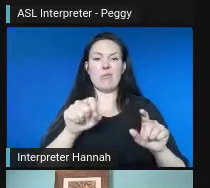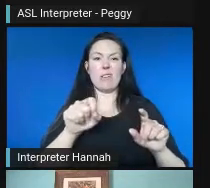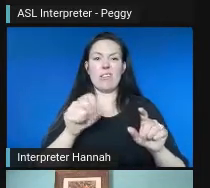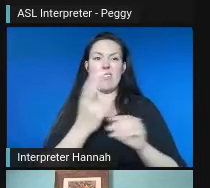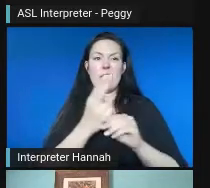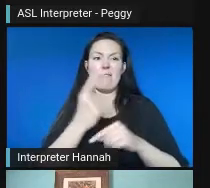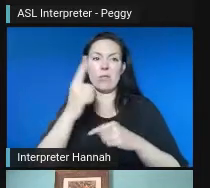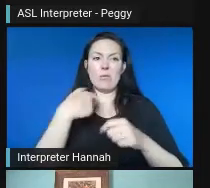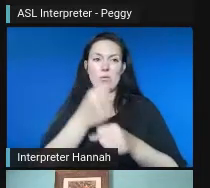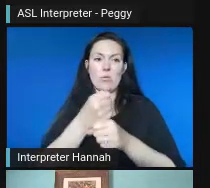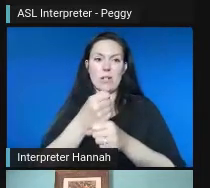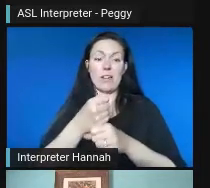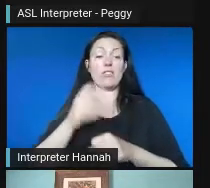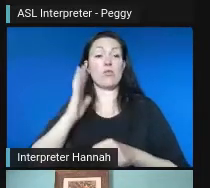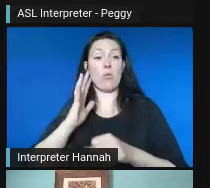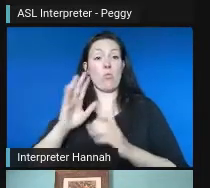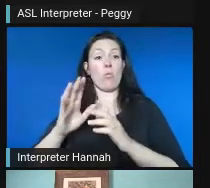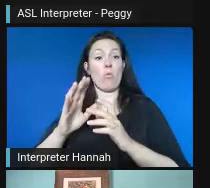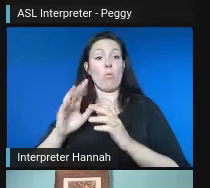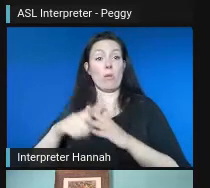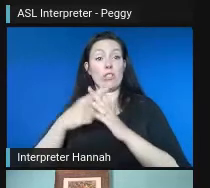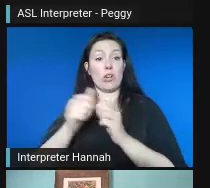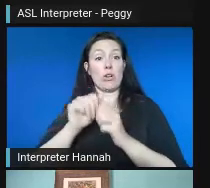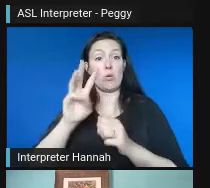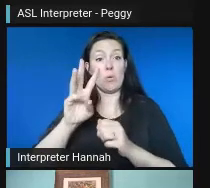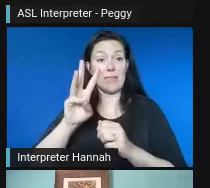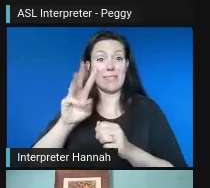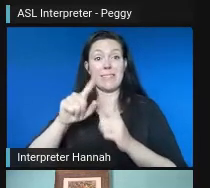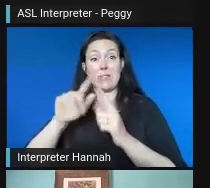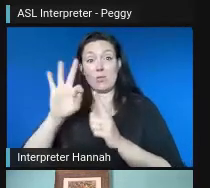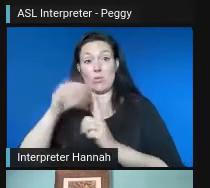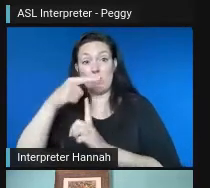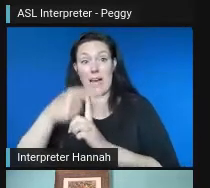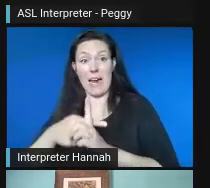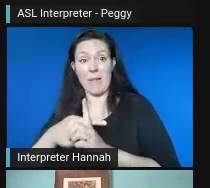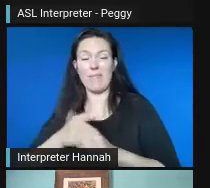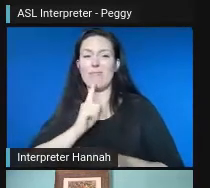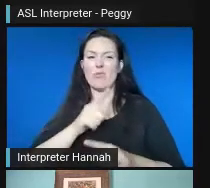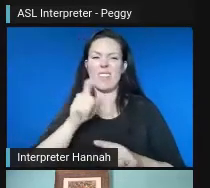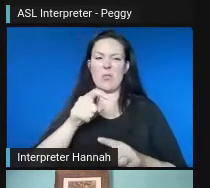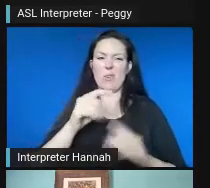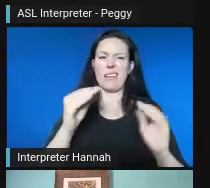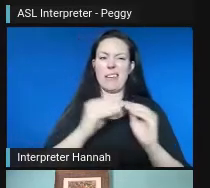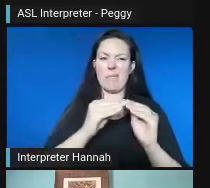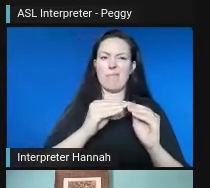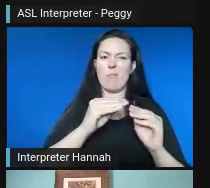It got a little bit chaotic at the end as we were trying to implement the sidewalk painting.